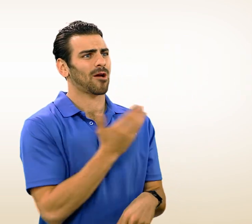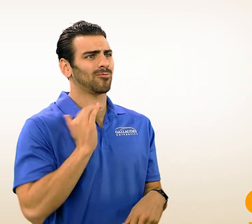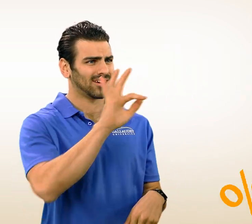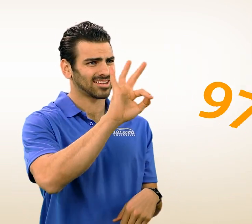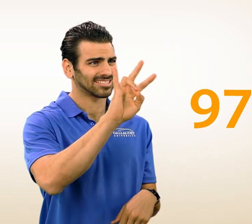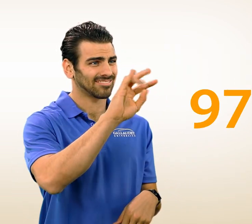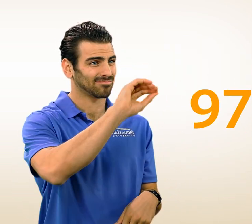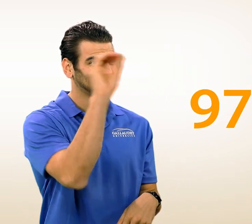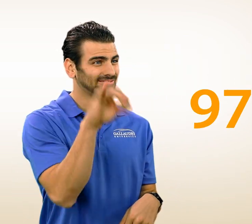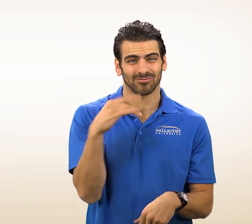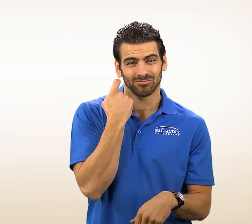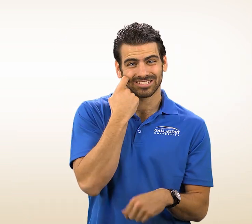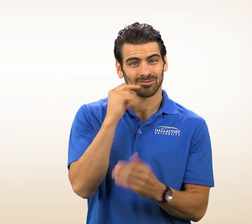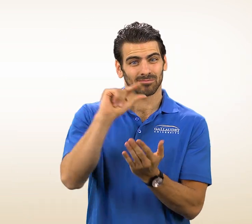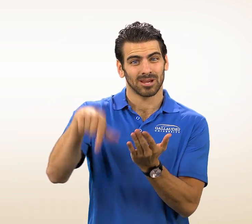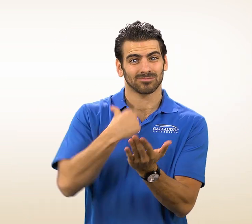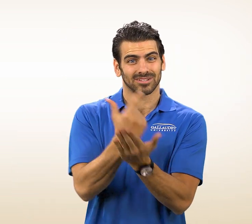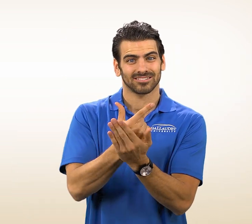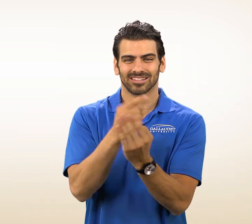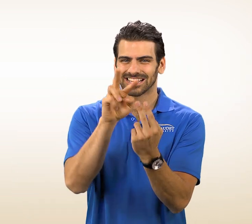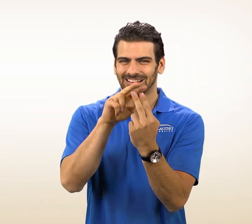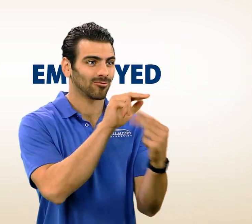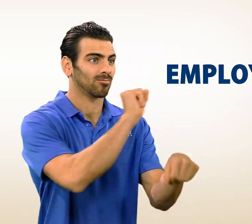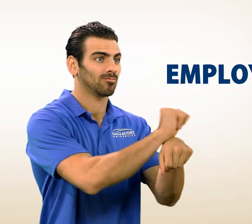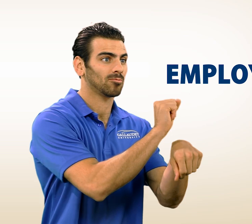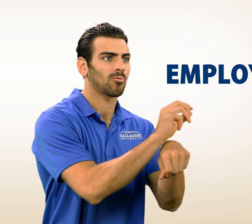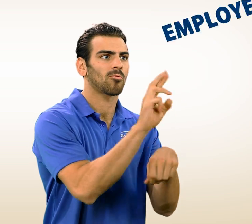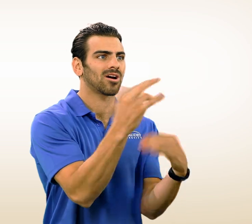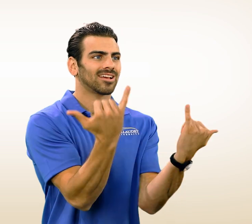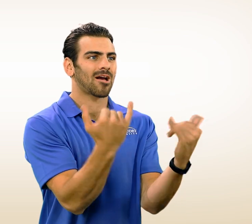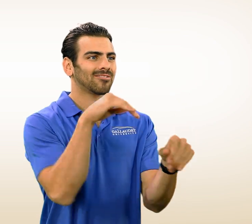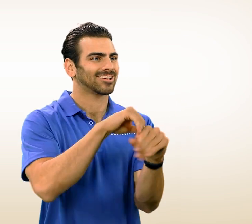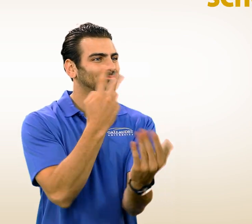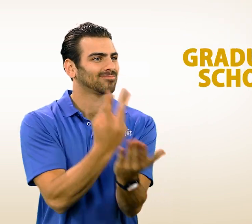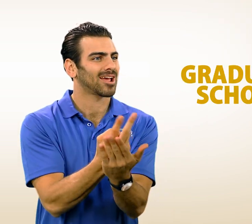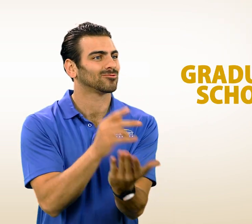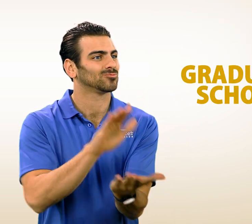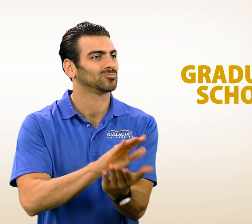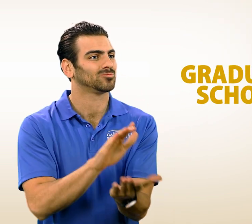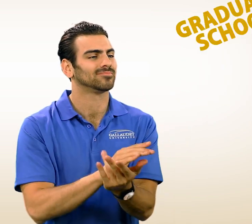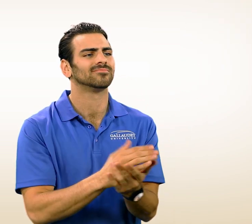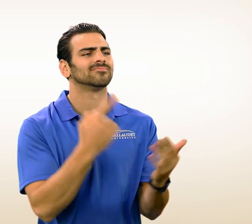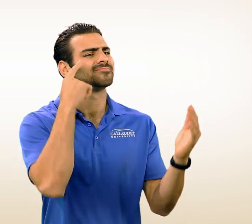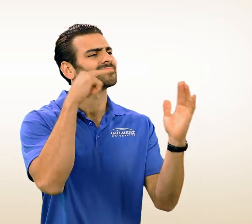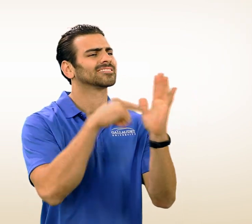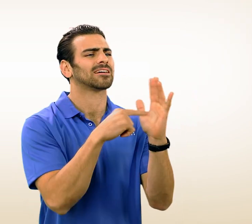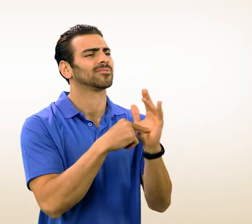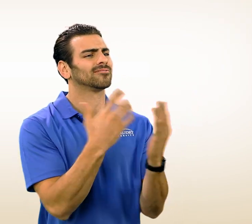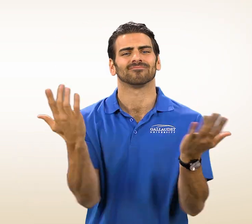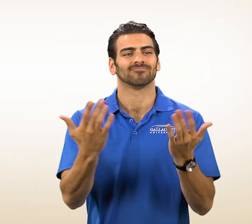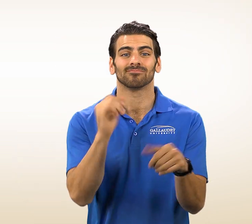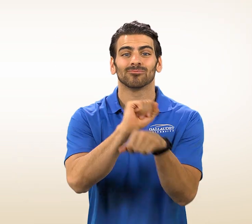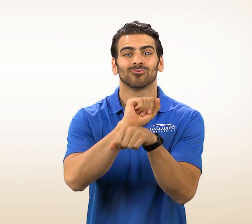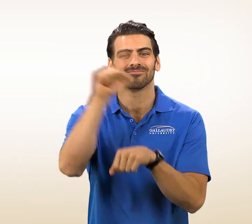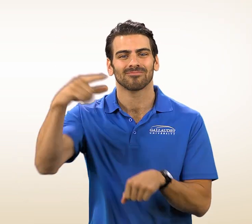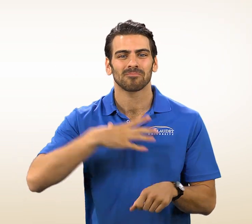97% of recent Gallaudet graduates are either either employed or in graduate school. For example, we have graduates working at the